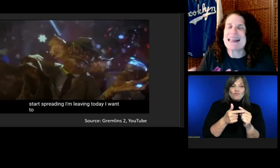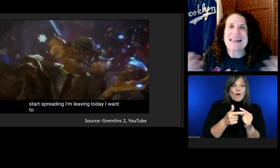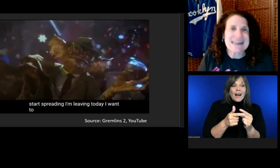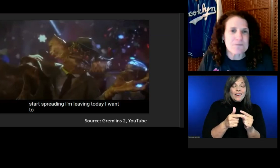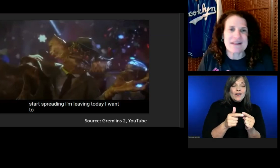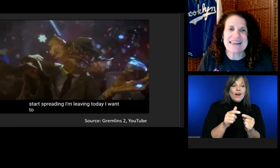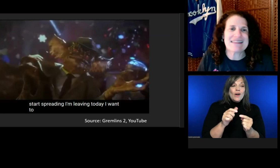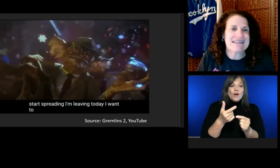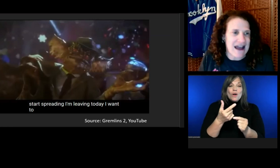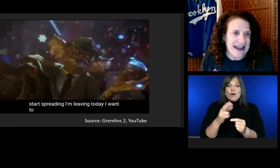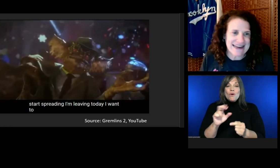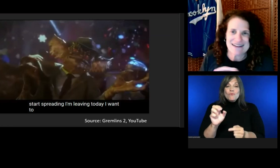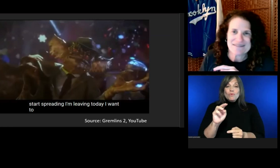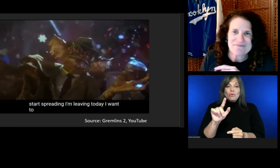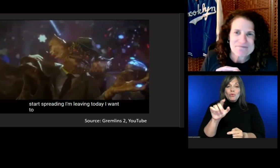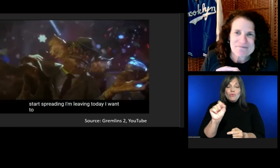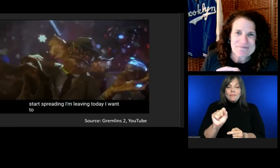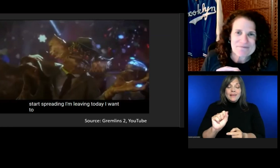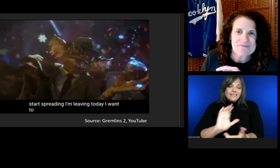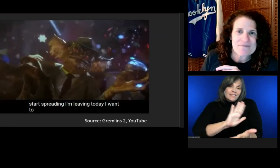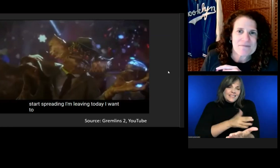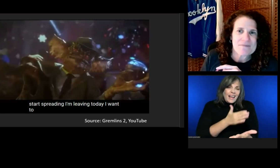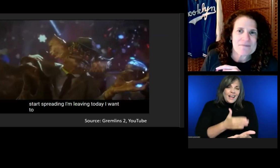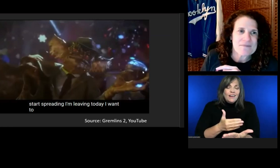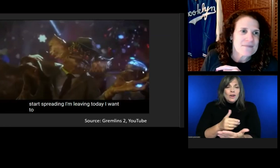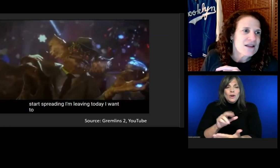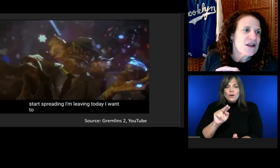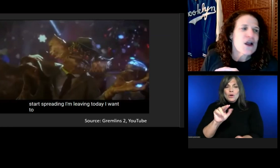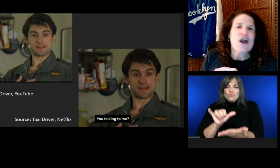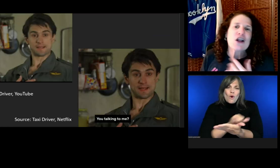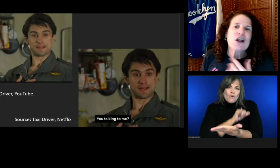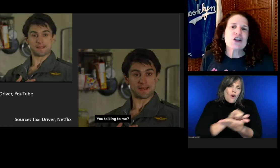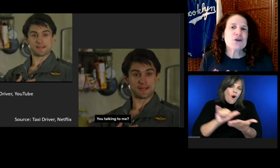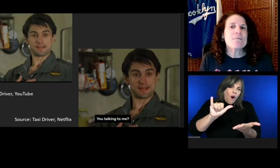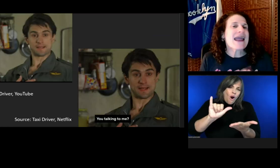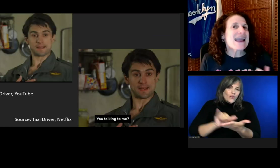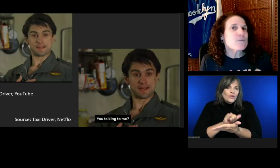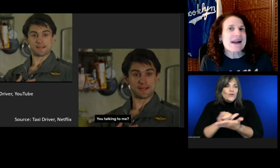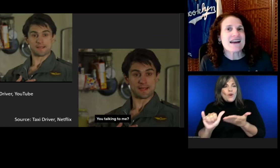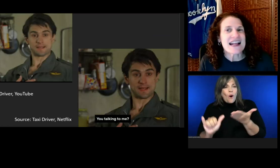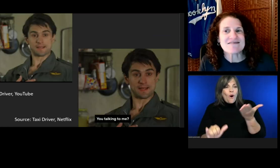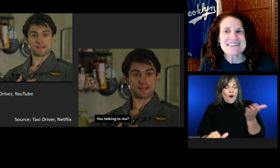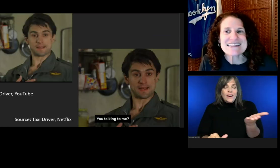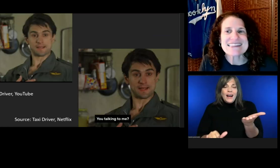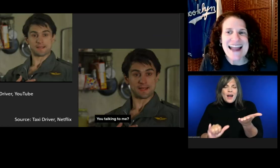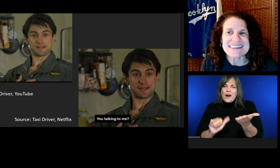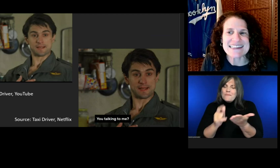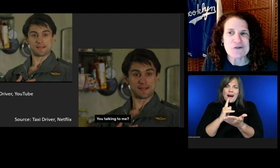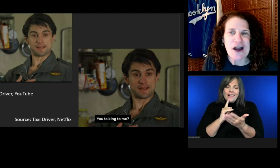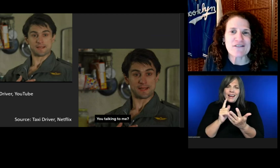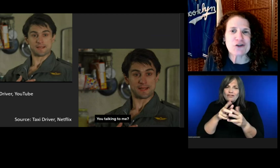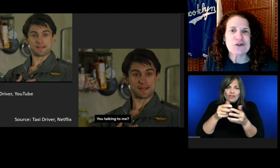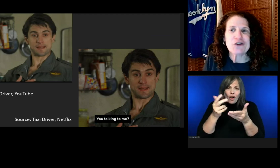You may or may not have seen Taxi Driver.